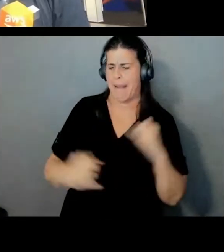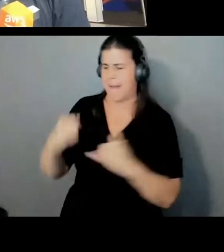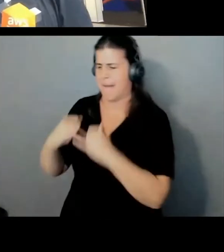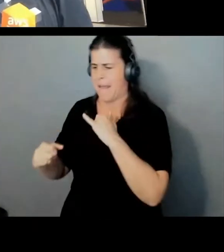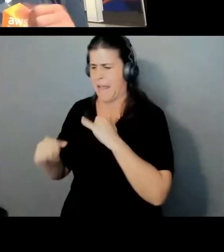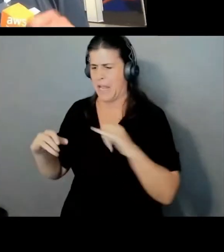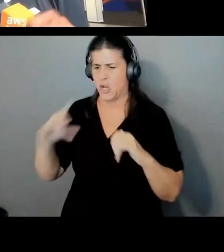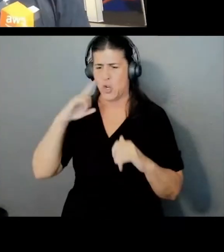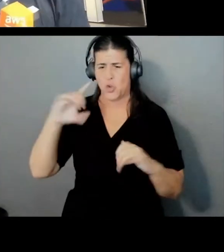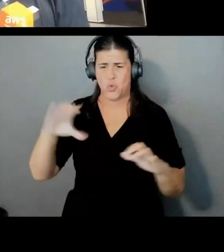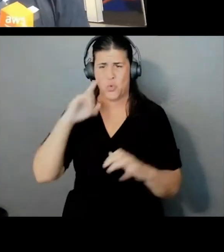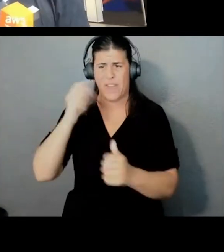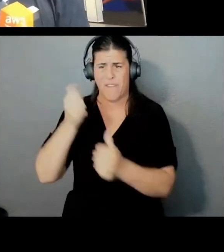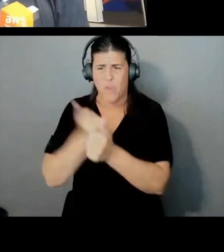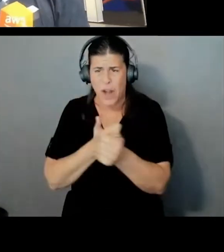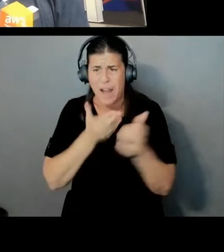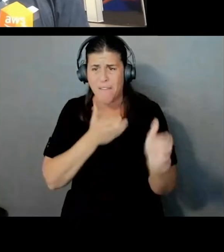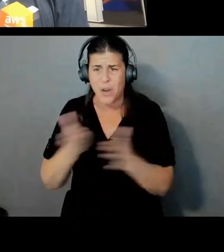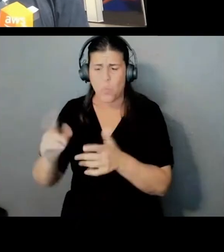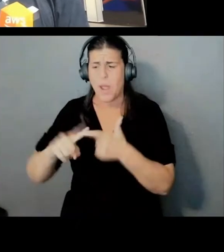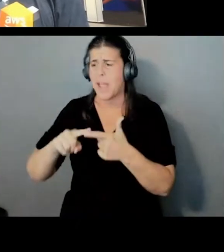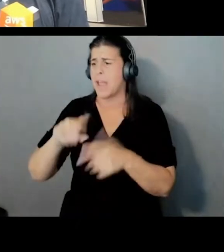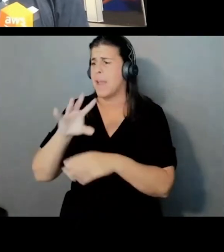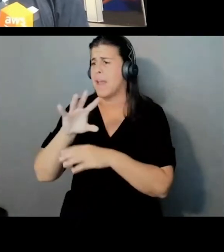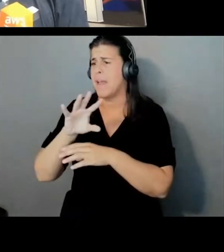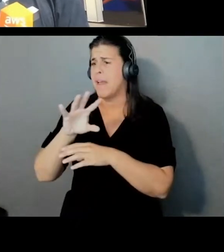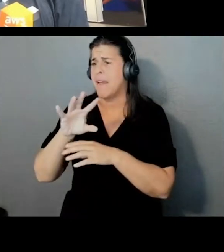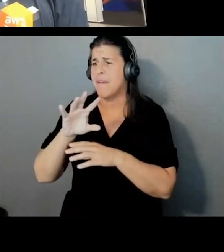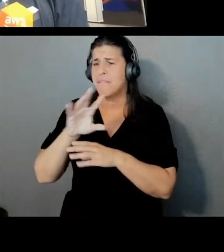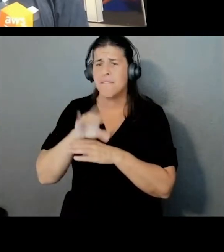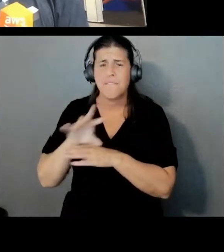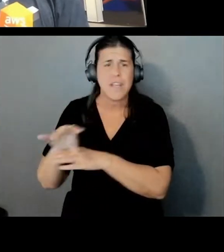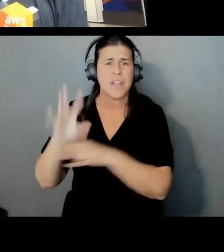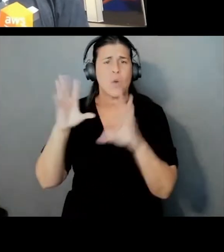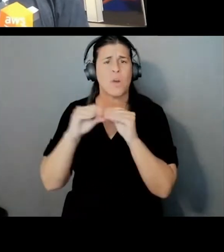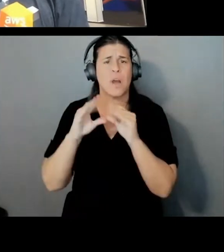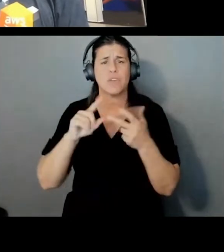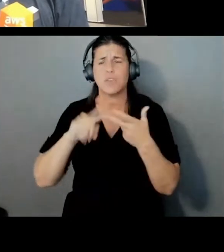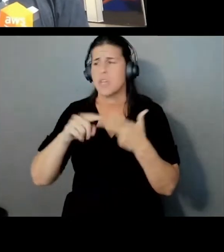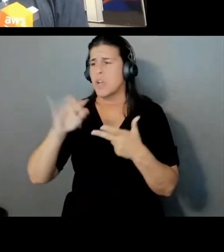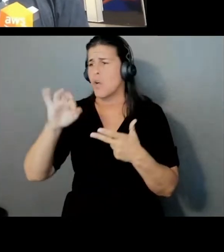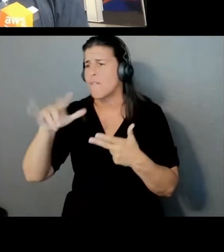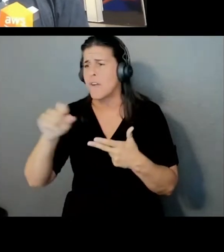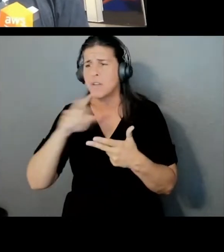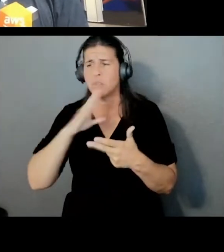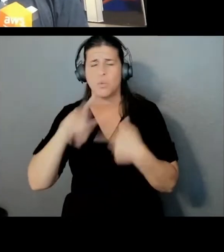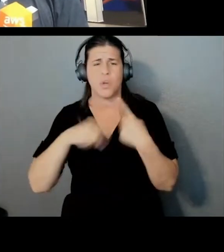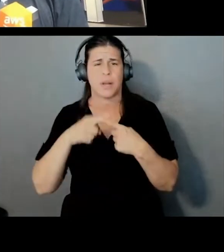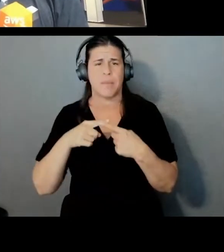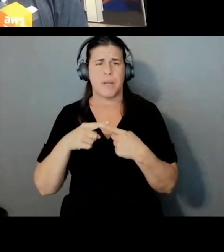What about video conferencing, or files like we were talking about? Well, it was pretty interesting, 'cause when we started this,